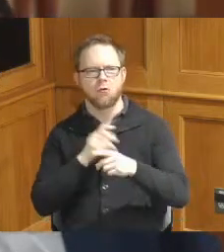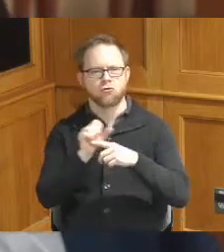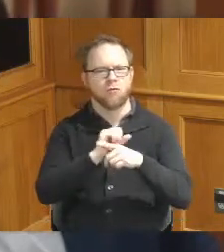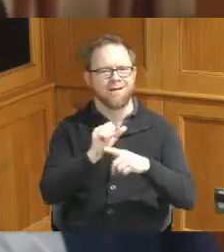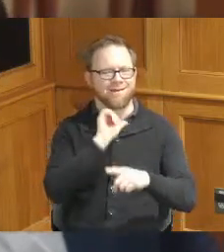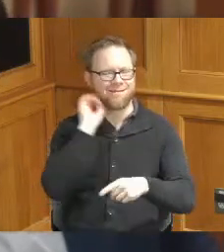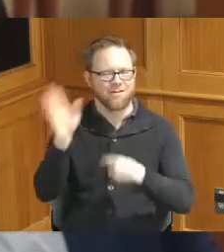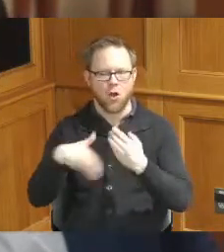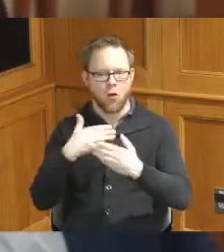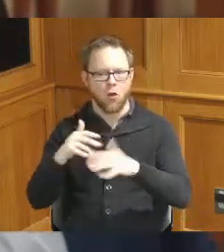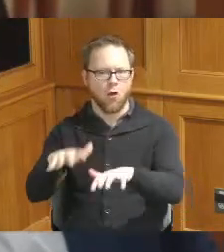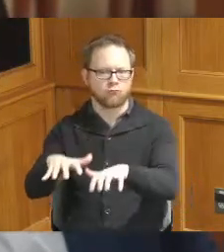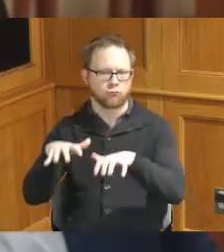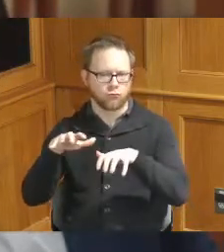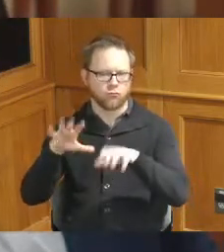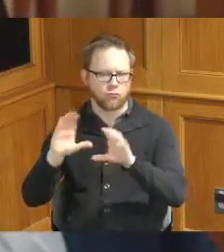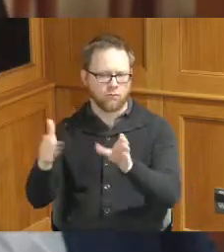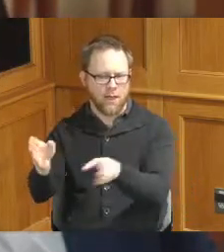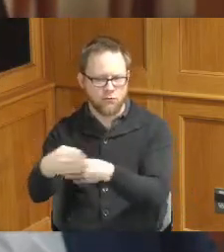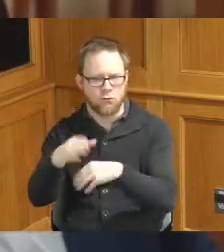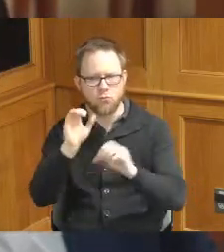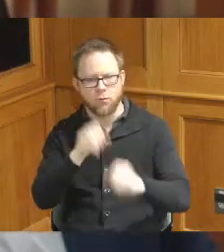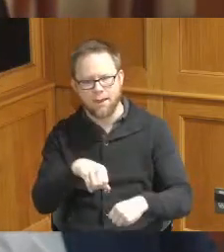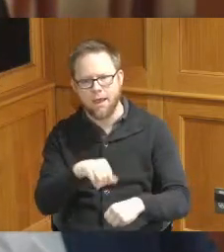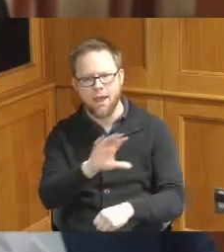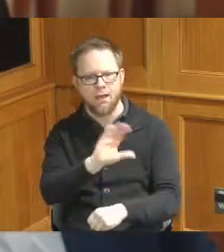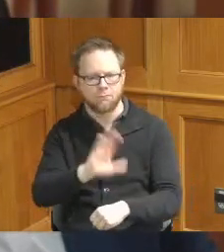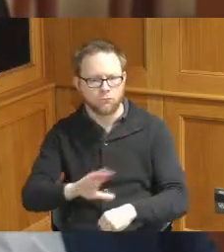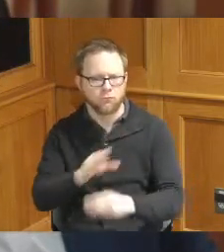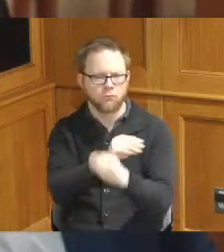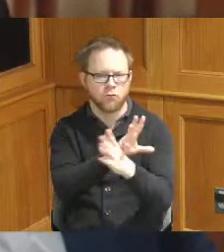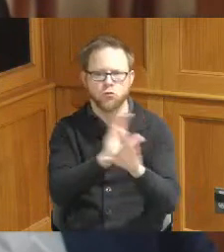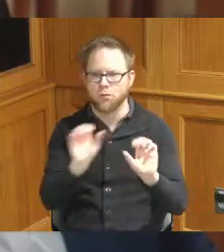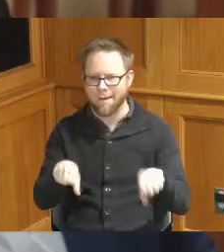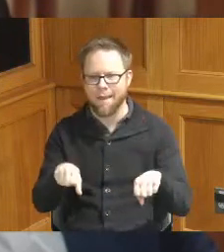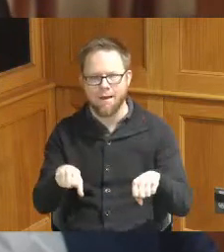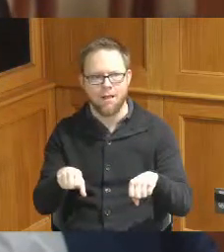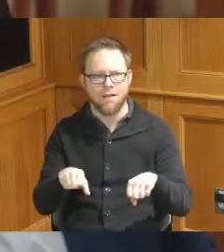in person that we can do some things virtually in combination we've got to have people on site